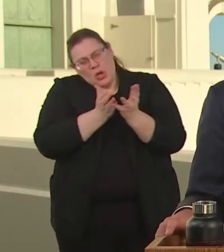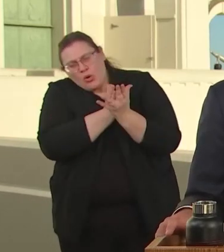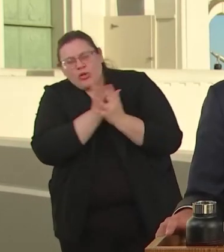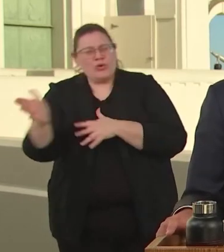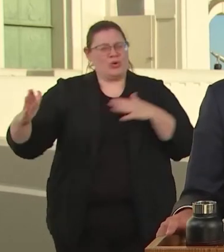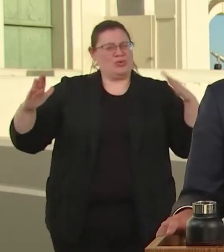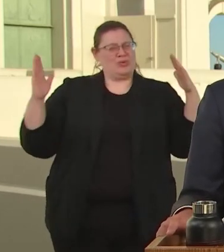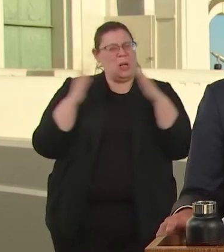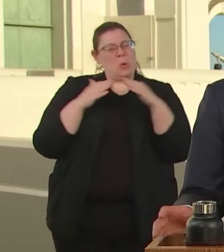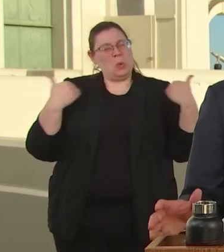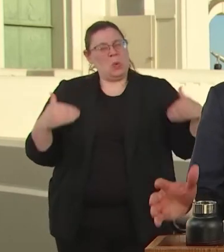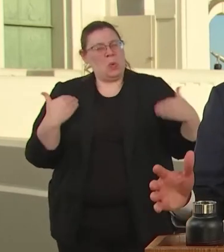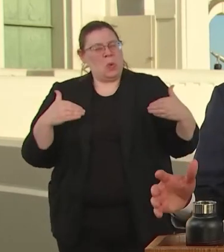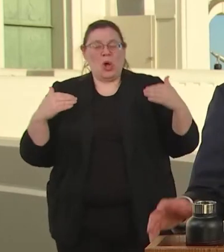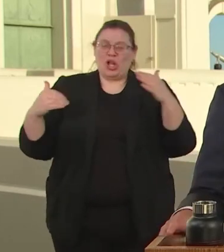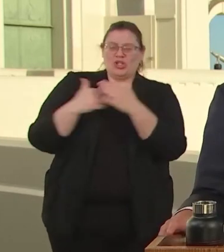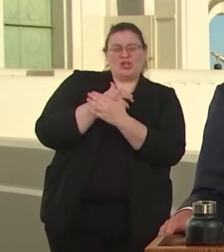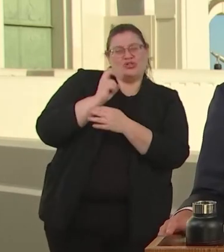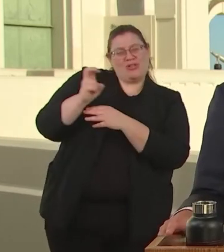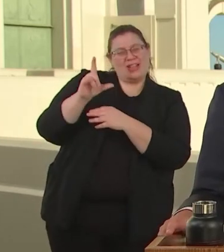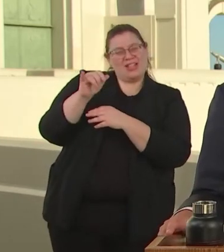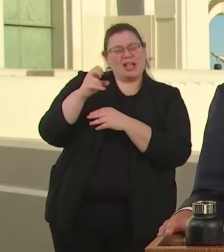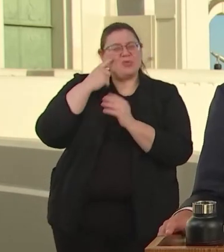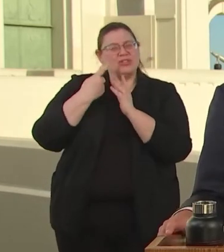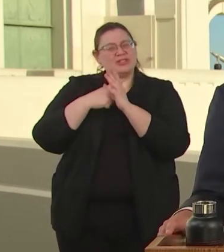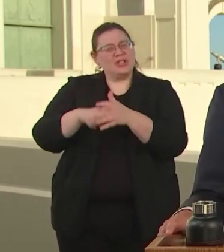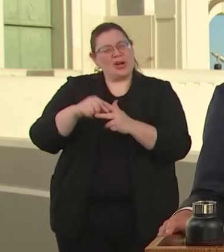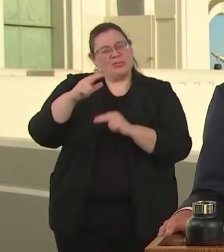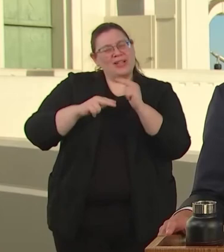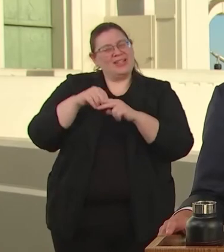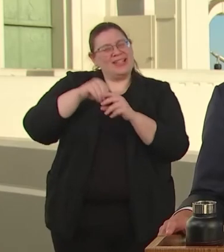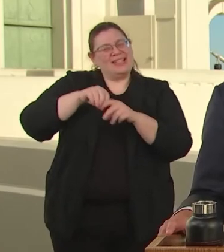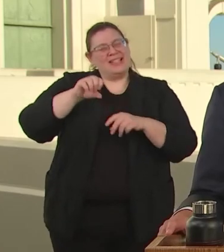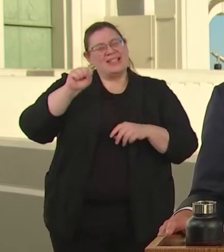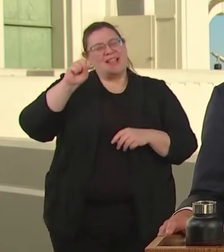BREAK DOWN IN EAST SAN FERNANDO VALLEY AND TRANSIT IS MOVING